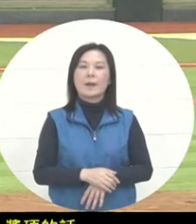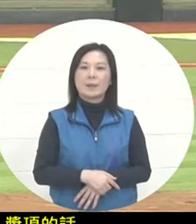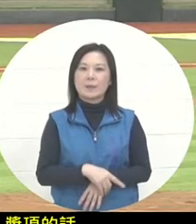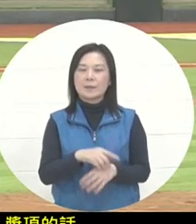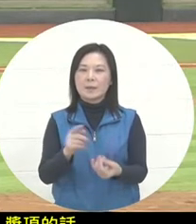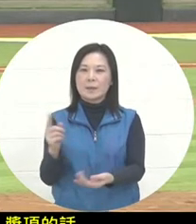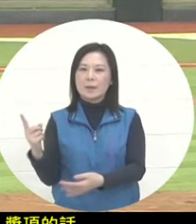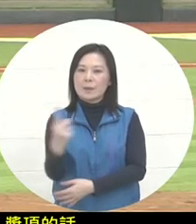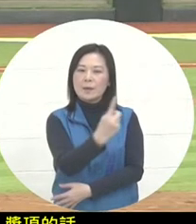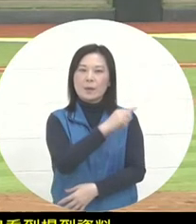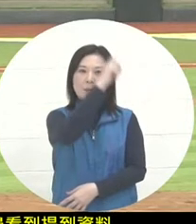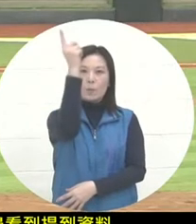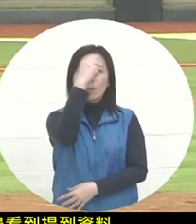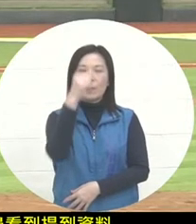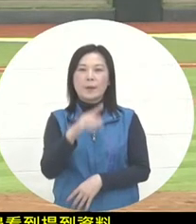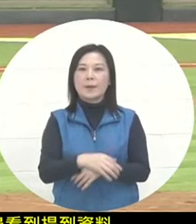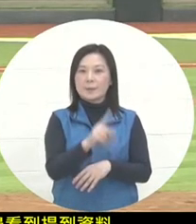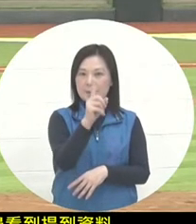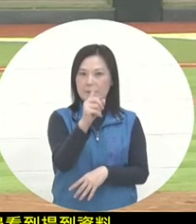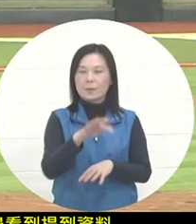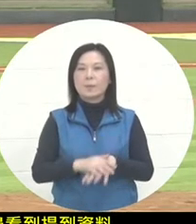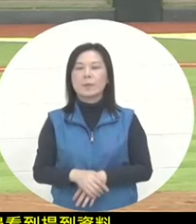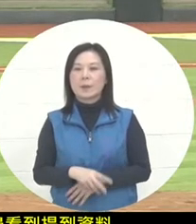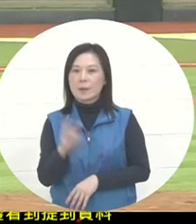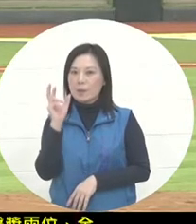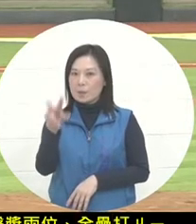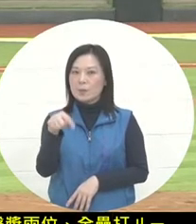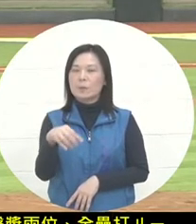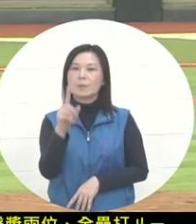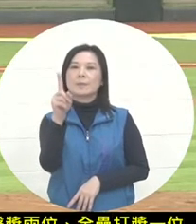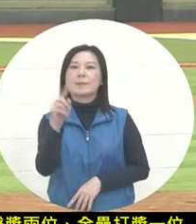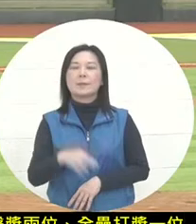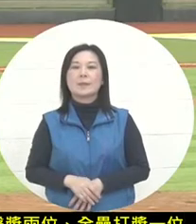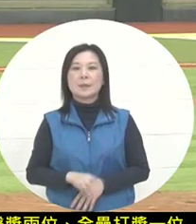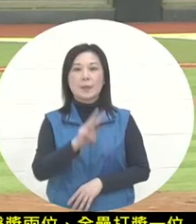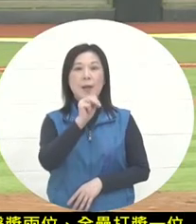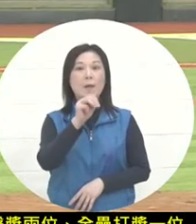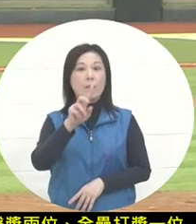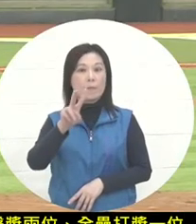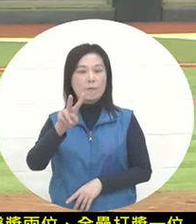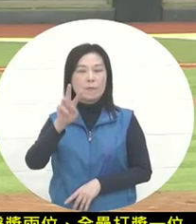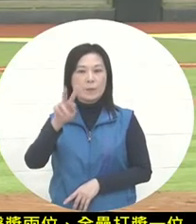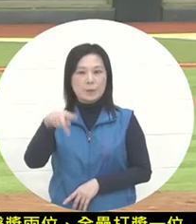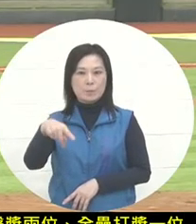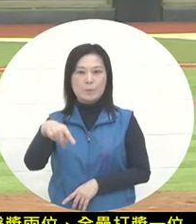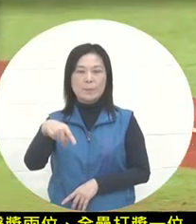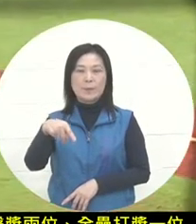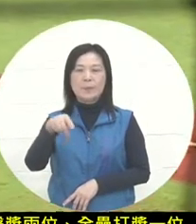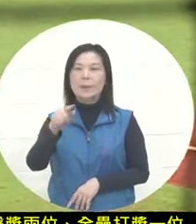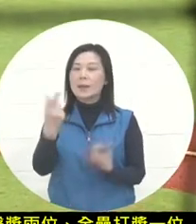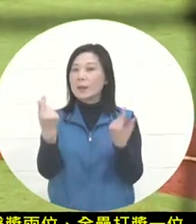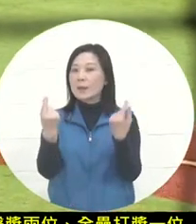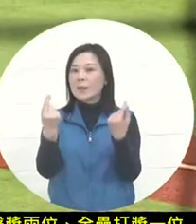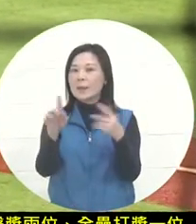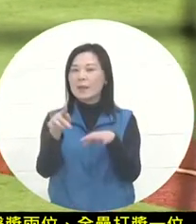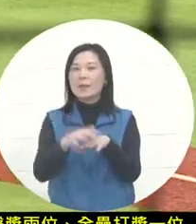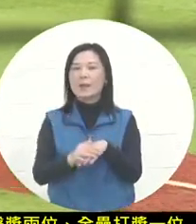one pitching award, one for the most valuable player, and the MVP will also have a